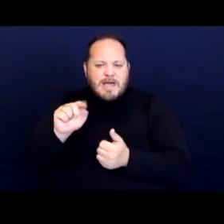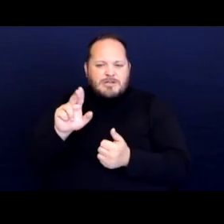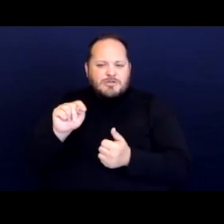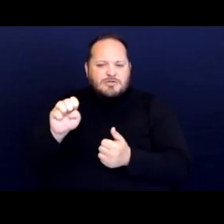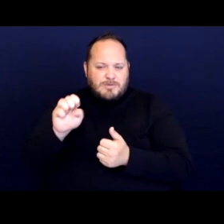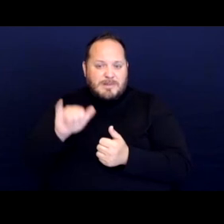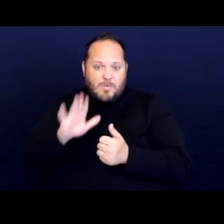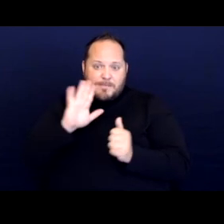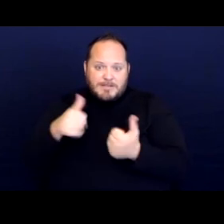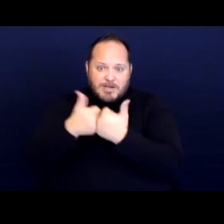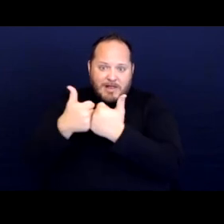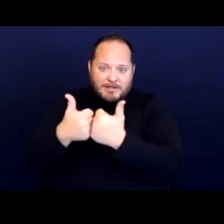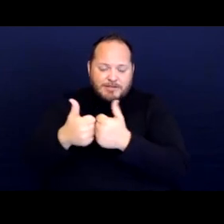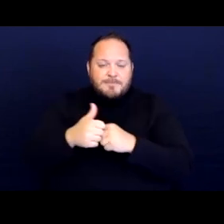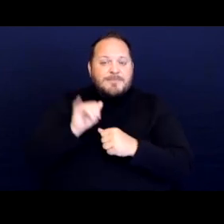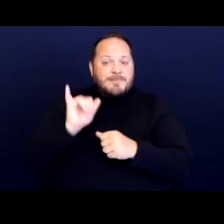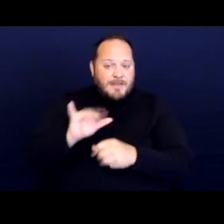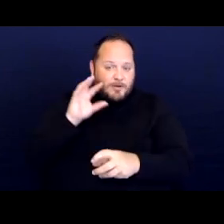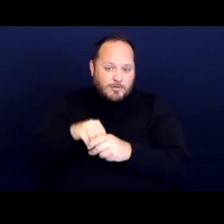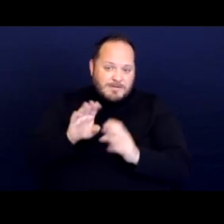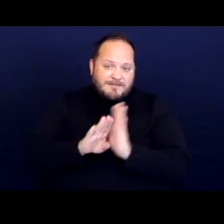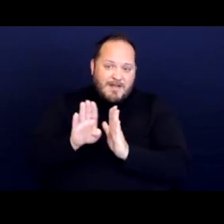And this includes developing a firm understanding